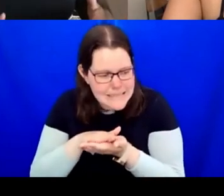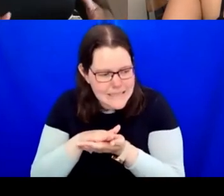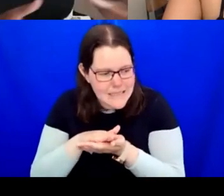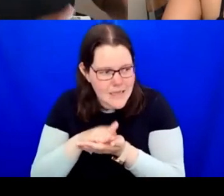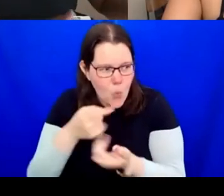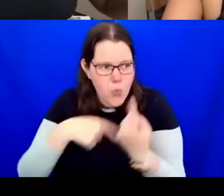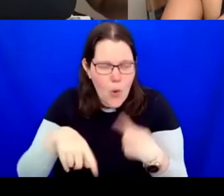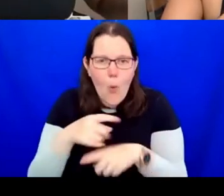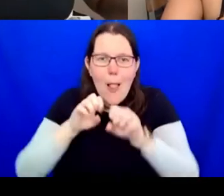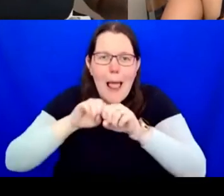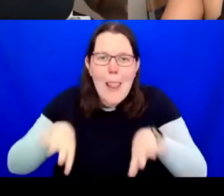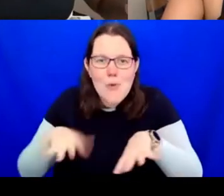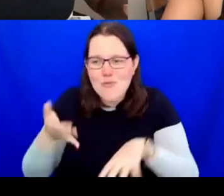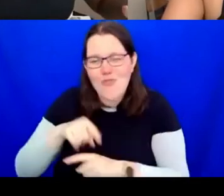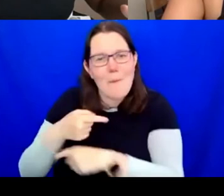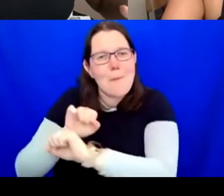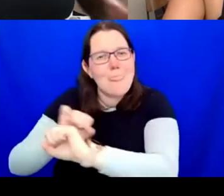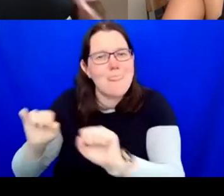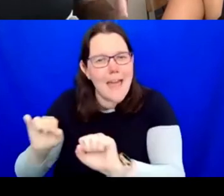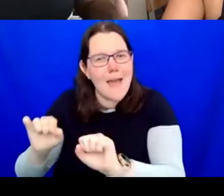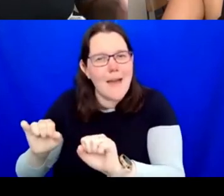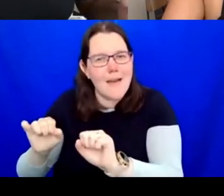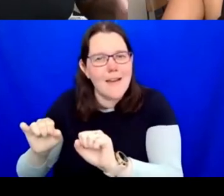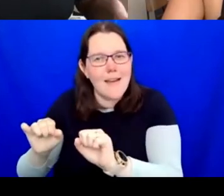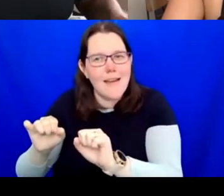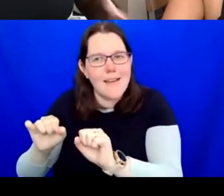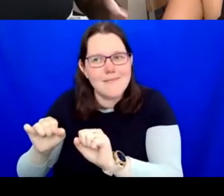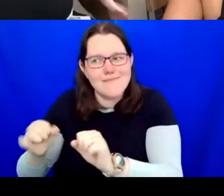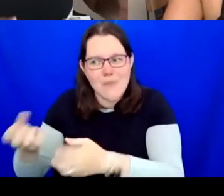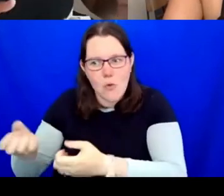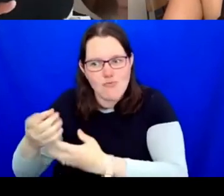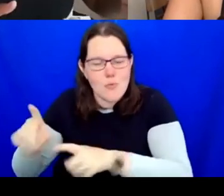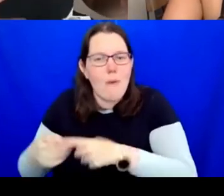when they don't get an opportunity. It's the same sort of thing in the arts. We're